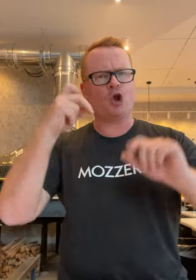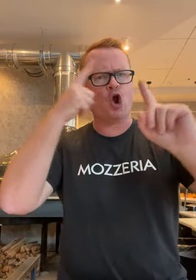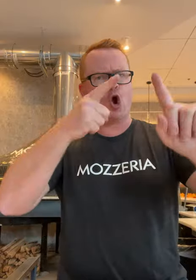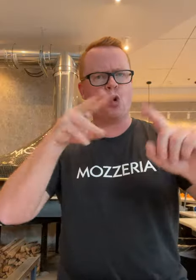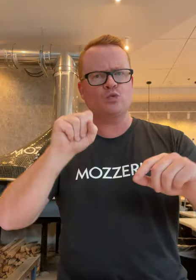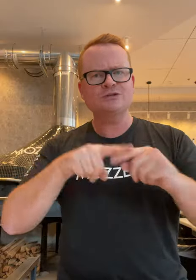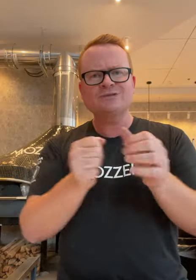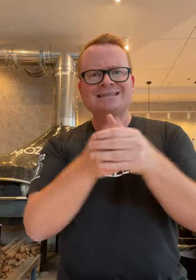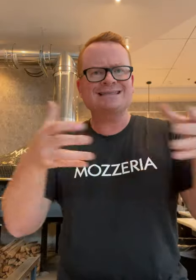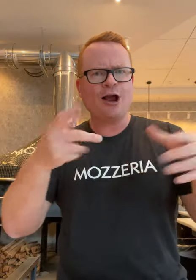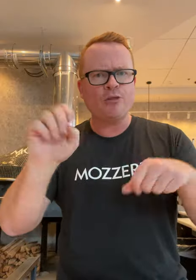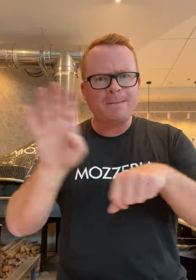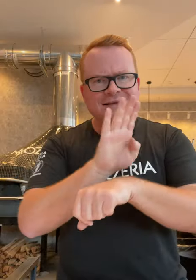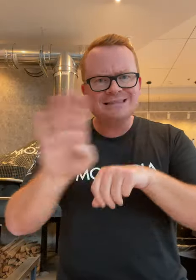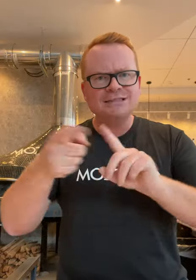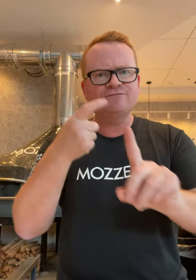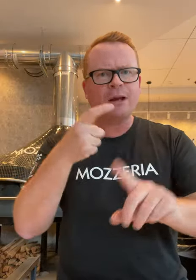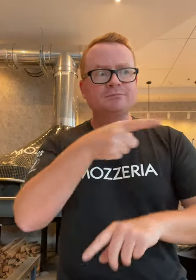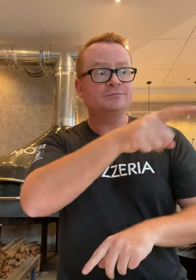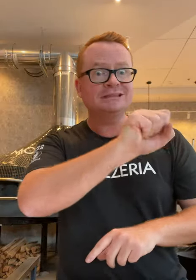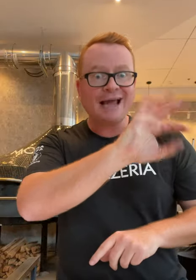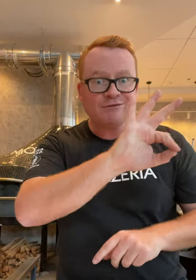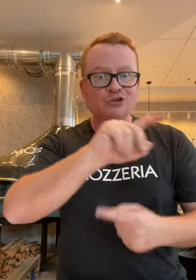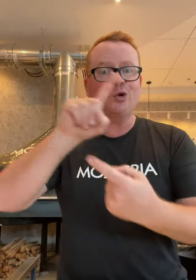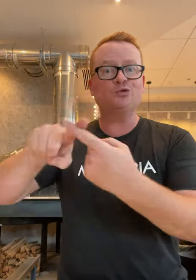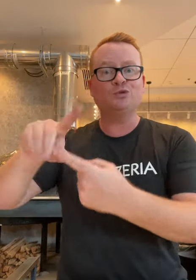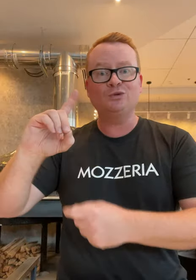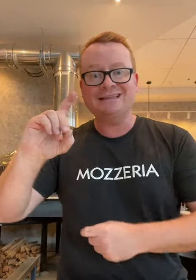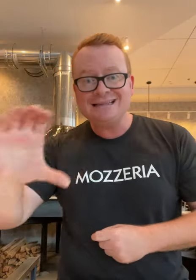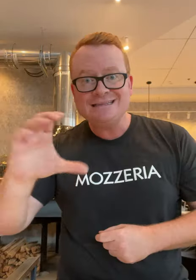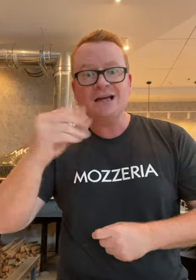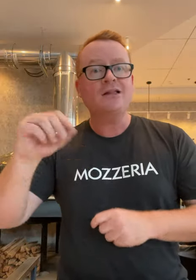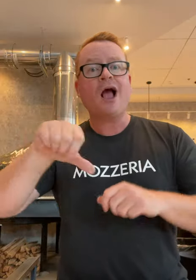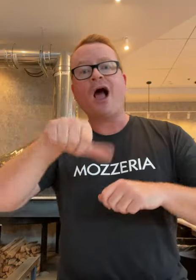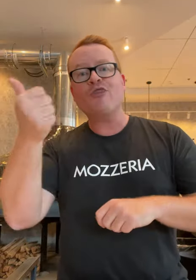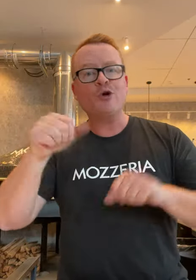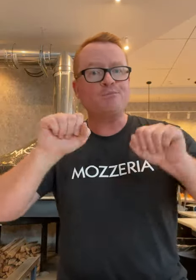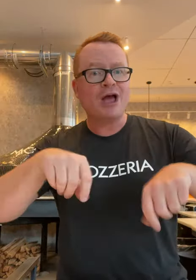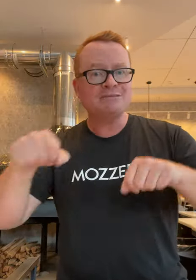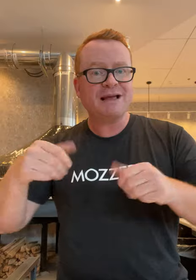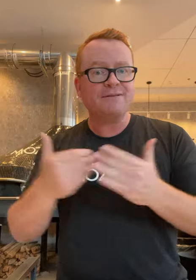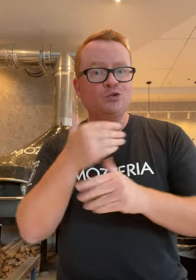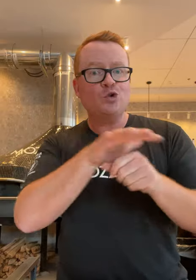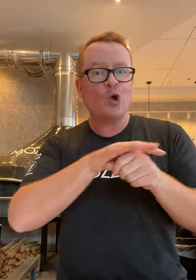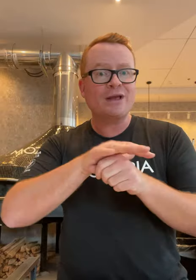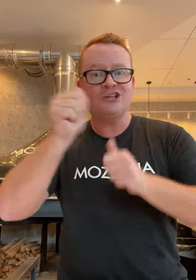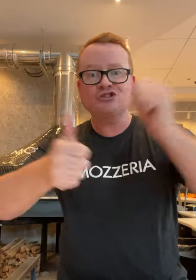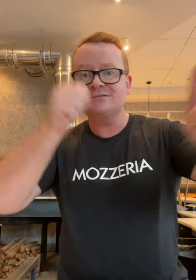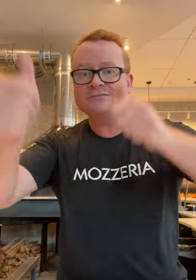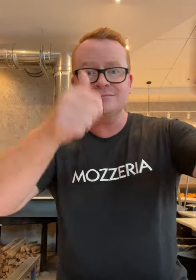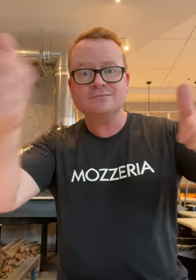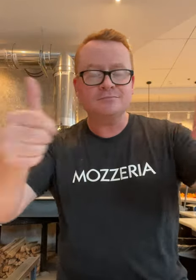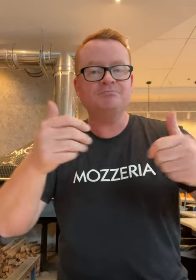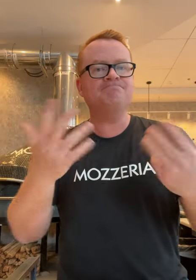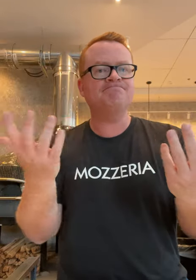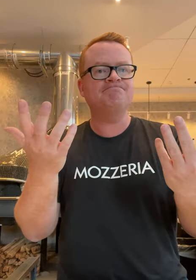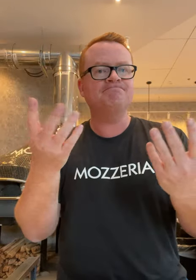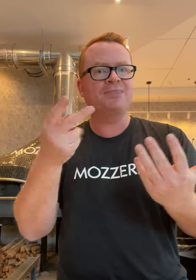the goal was to scale the business from San Francisco to D.C. as well as new locations around the country.